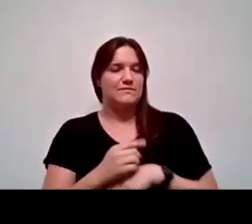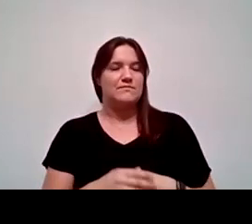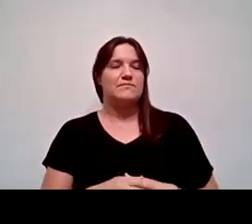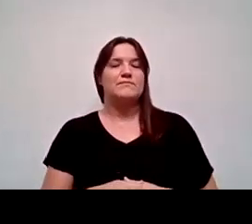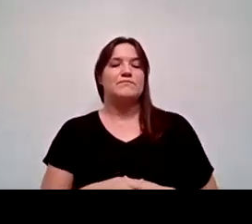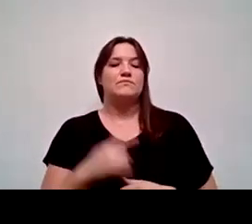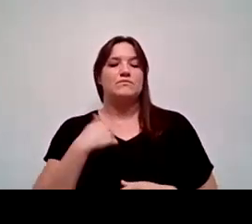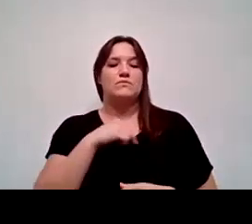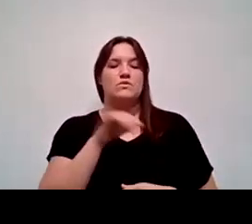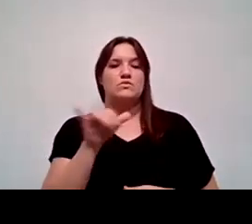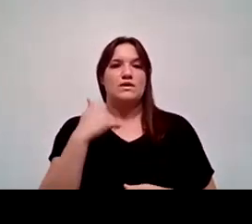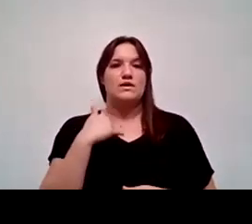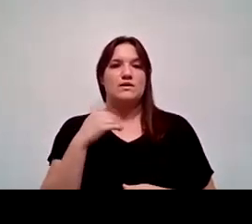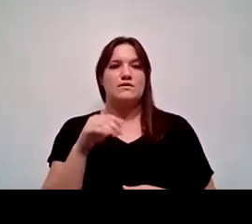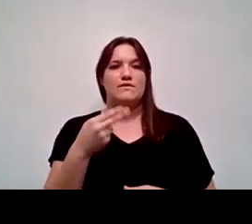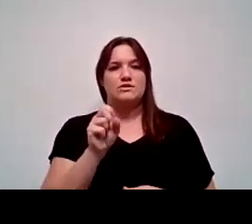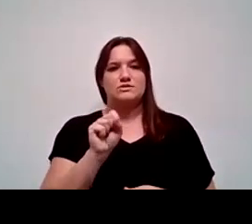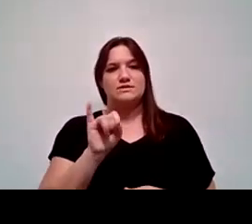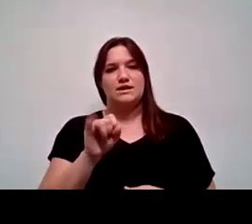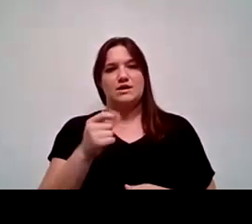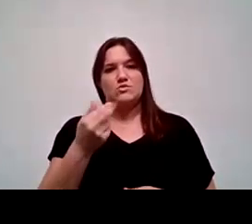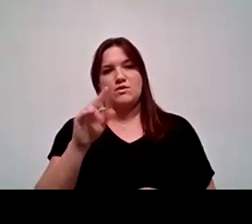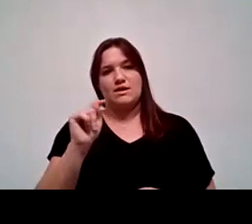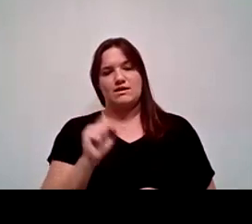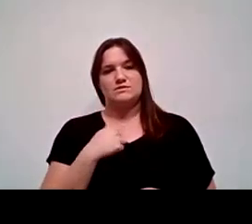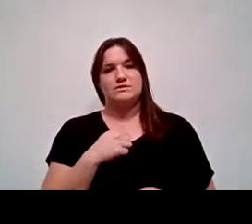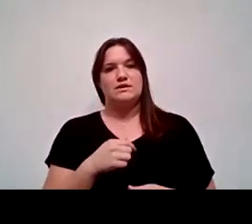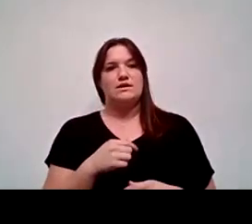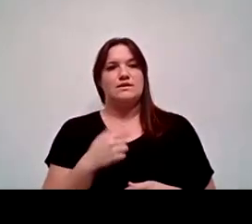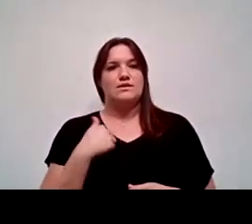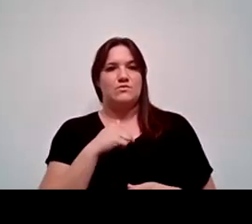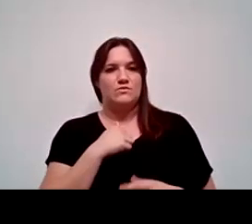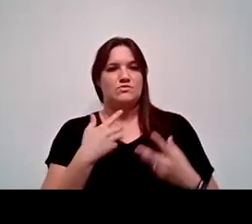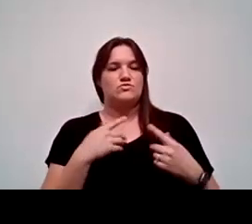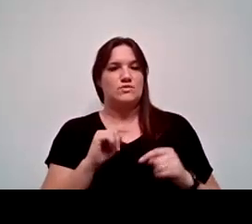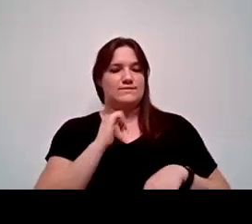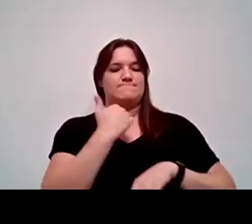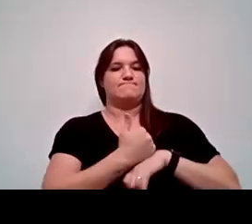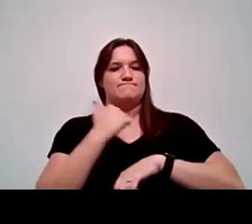We also have a variety of HSI grants that we've been trying to set up the campus to,